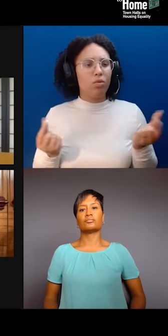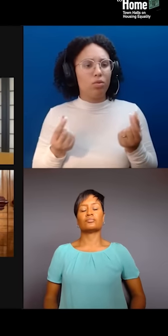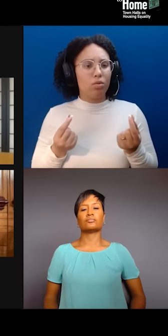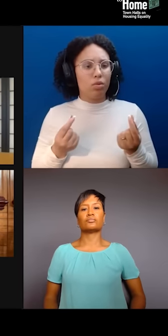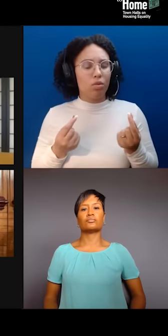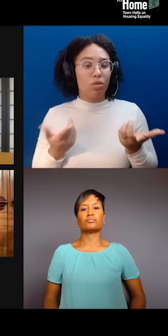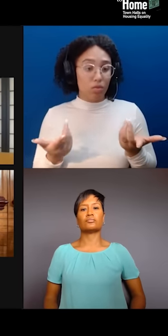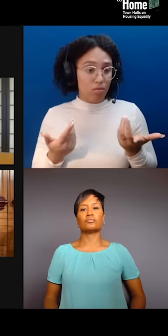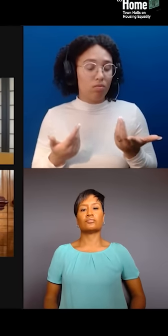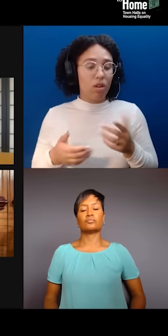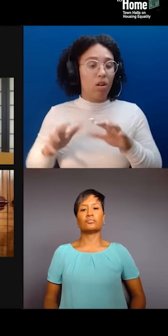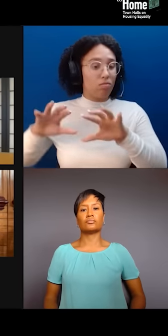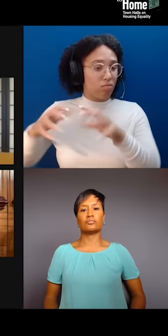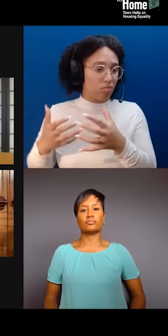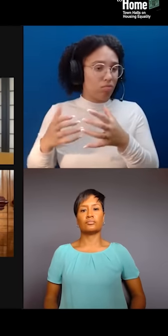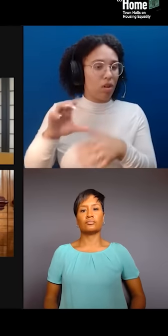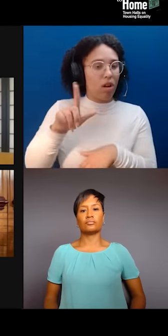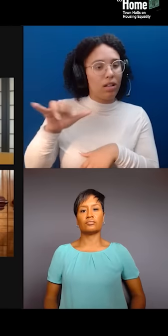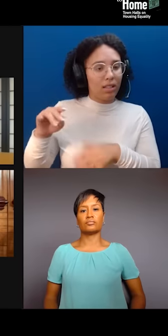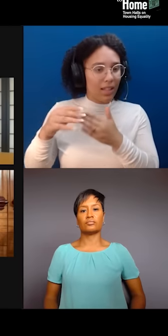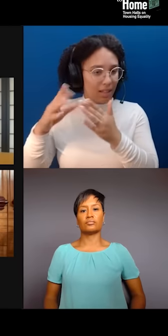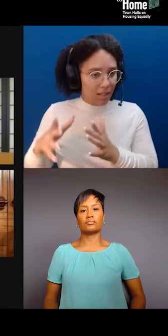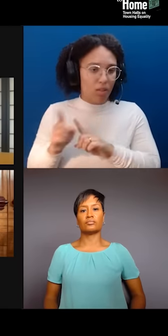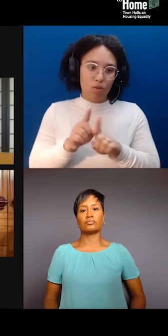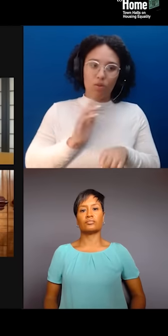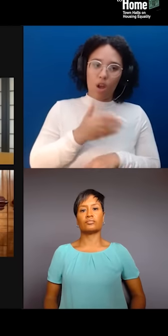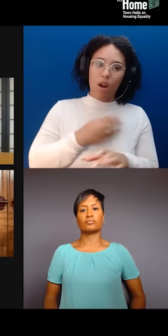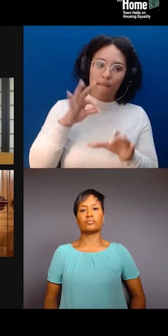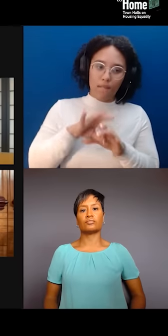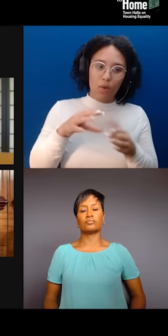to bring youth and elders together. So, quite literally, the old and the new,